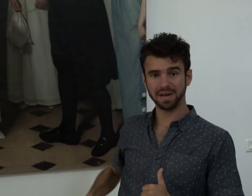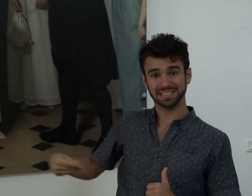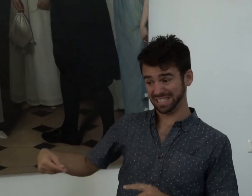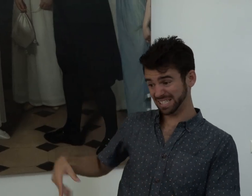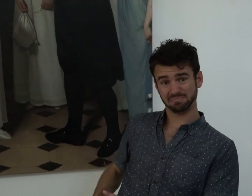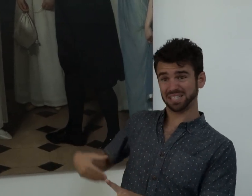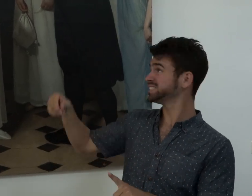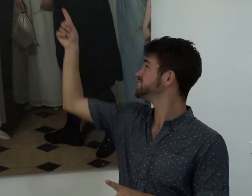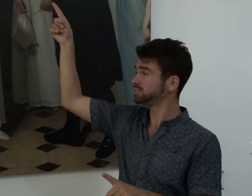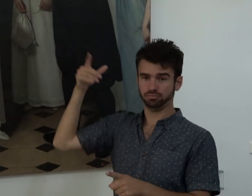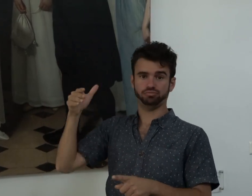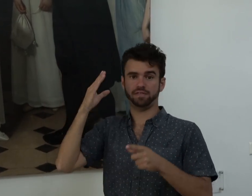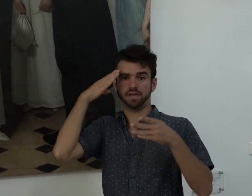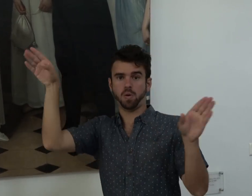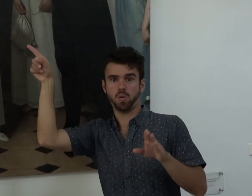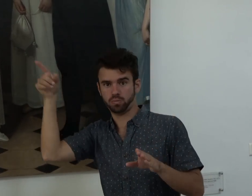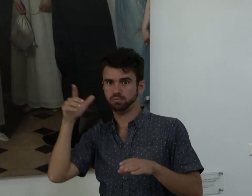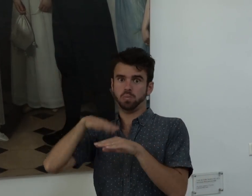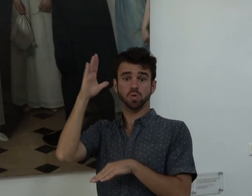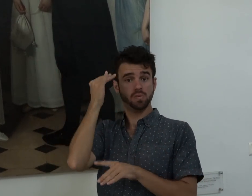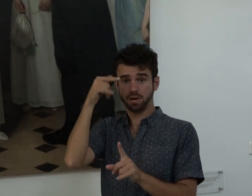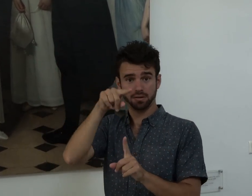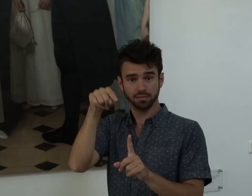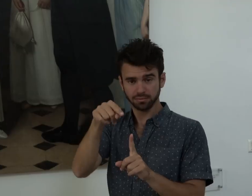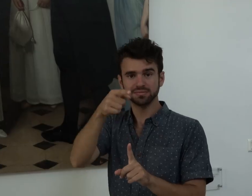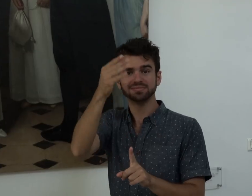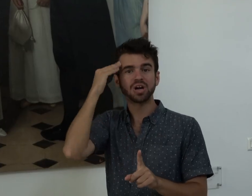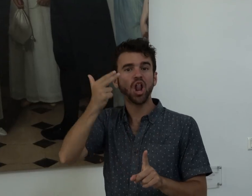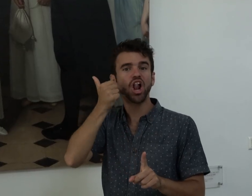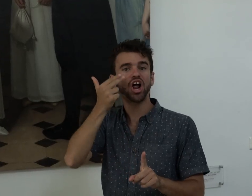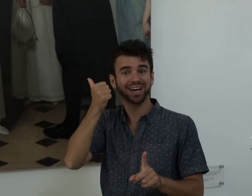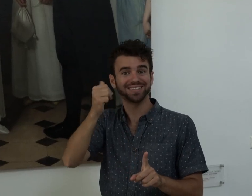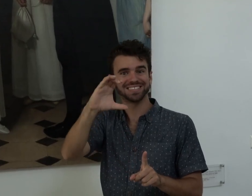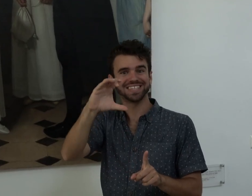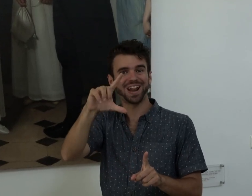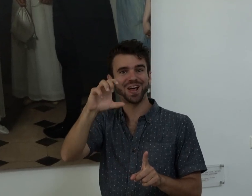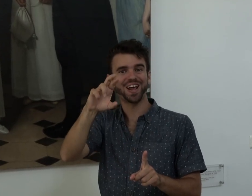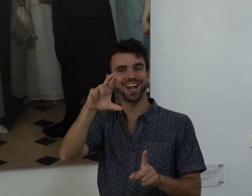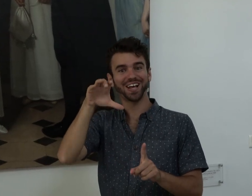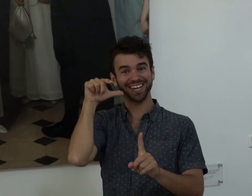While Massieu is a quite famous person in the Deaf history. Why? You know Laurent Clerc, right?